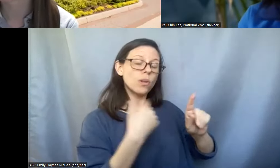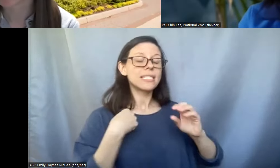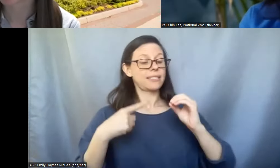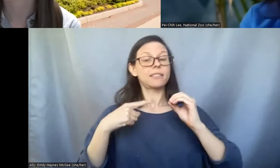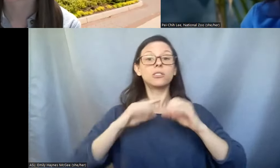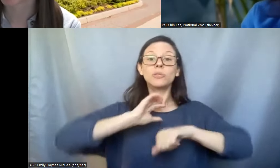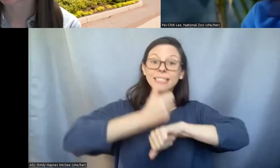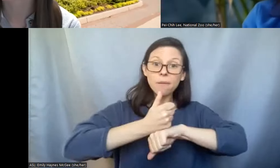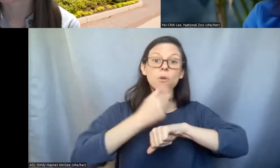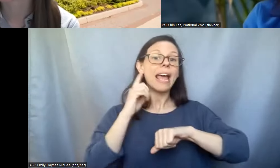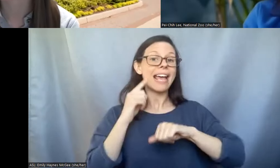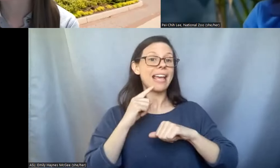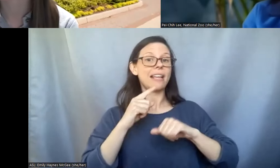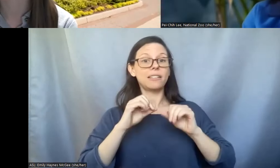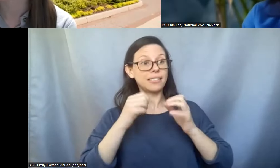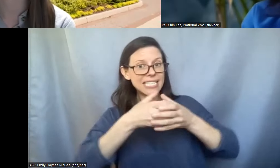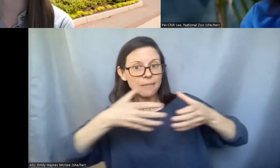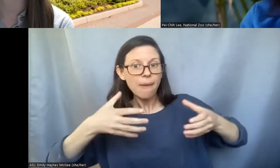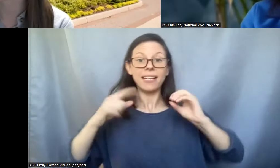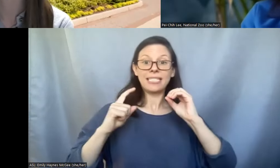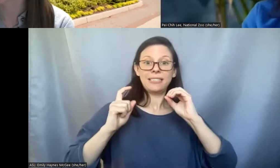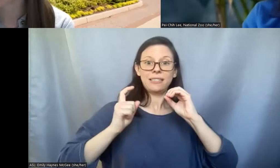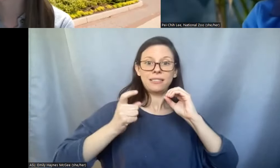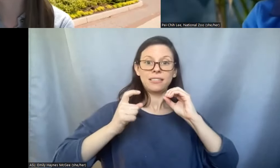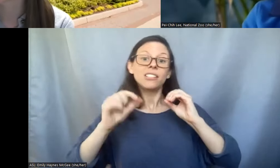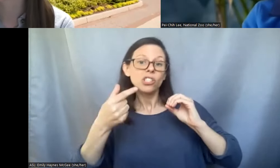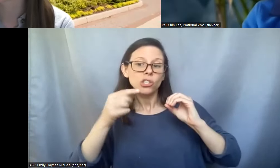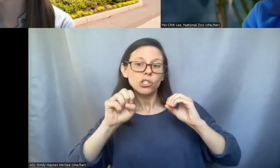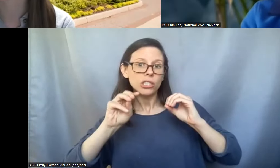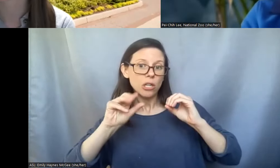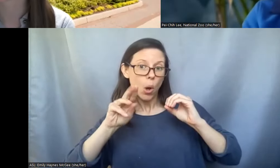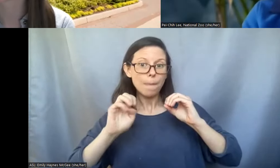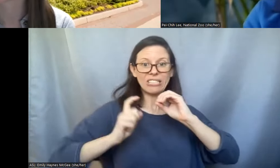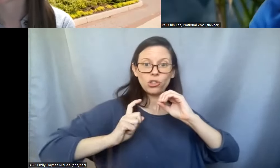So I'm working on developing techniques that help us to preserve reproductive cells.